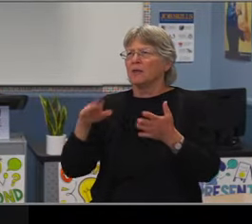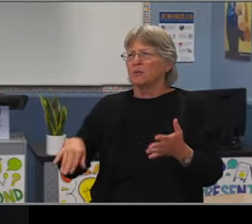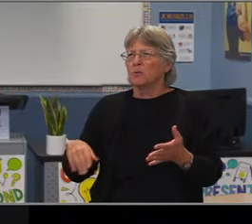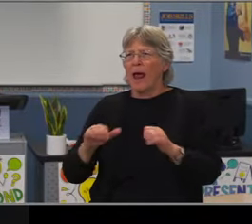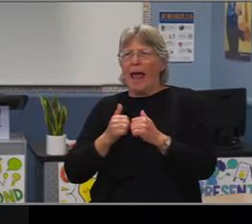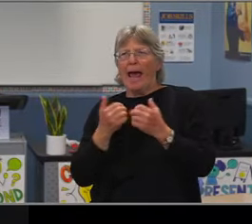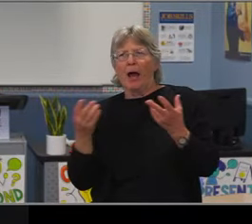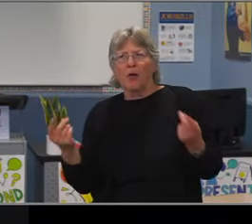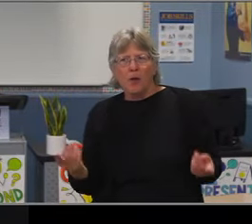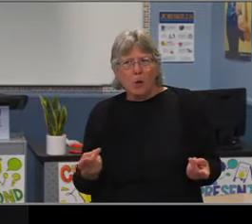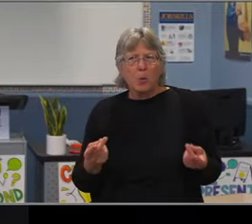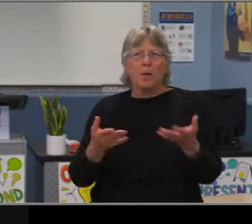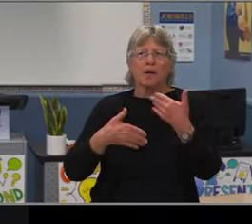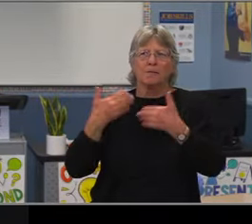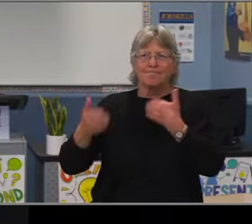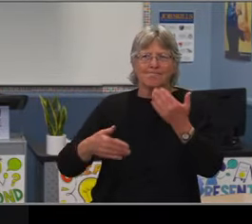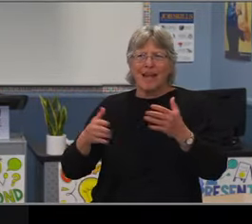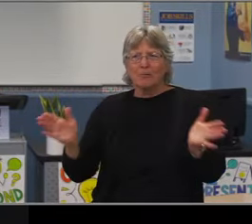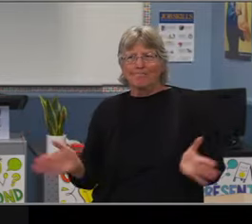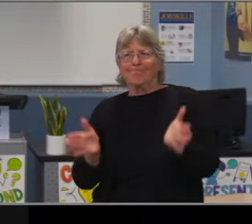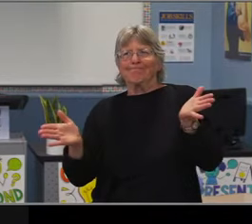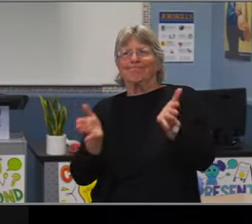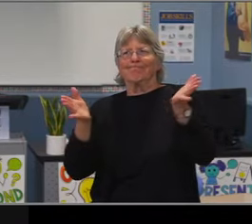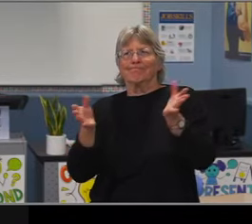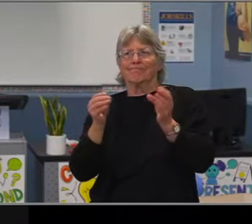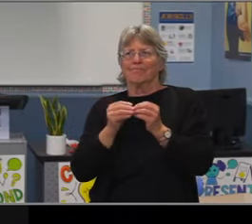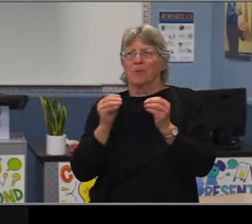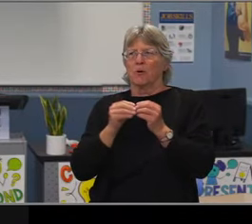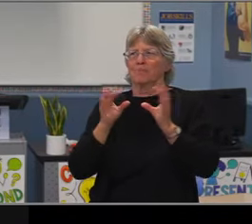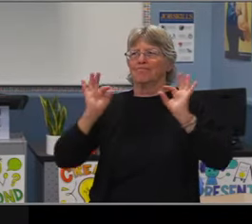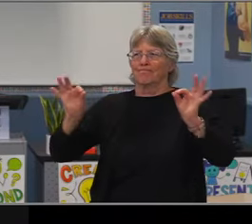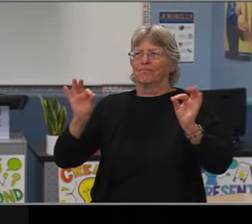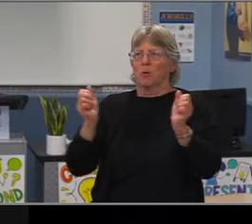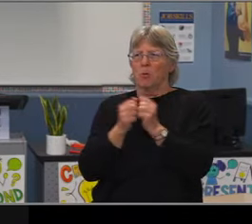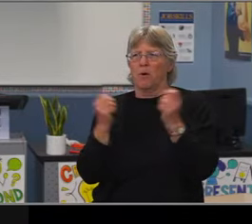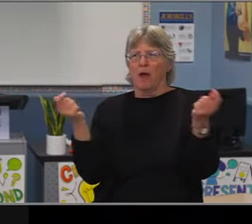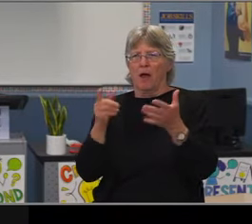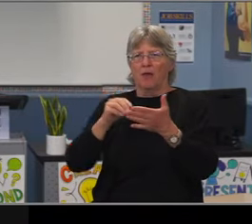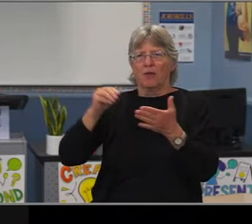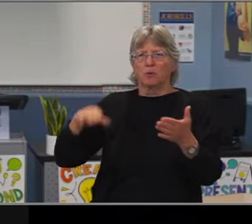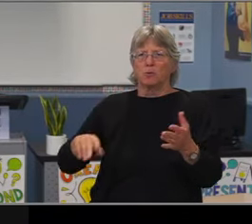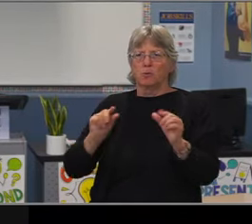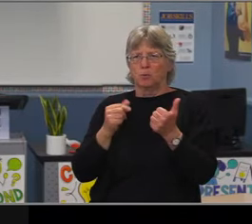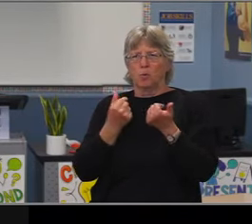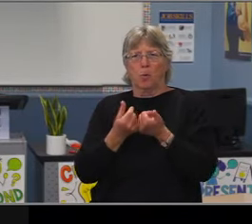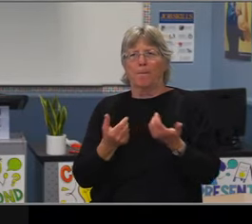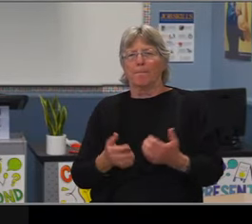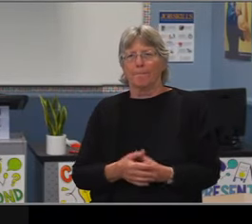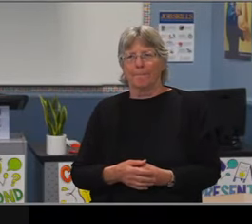So I'm gonna dive into elementary, middle, and high school specifically, and talk about a few metrics.